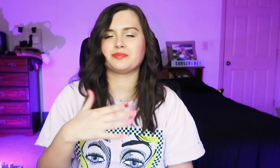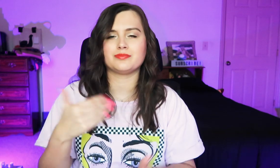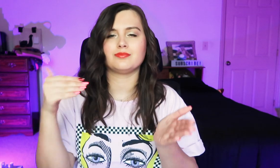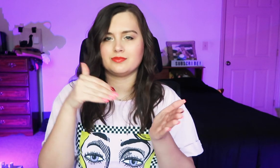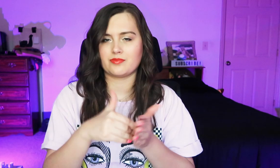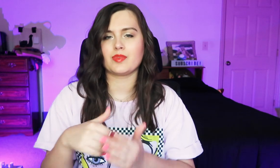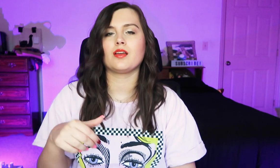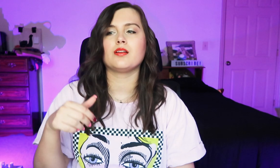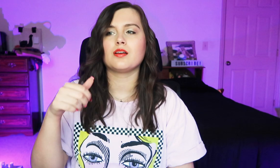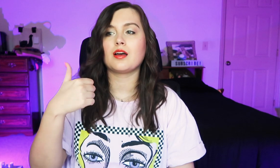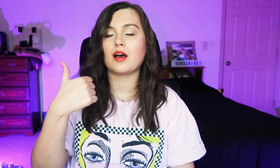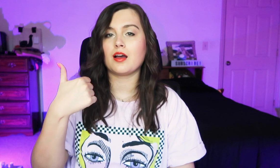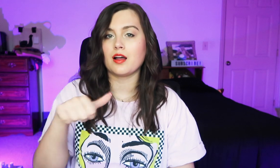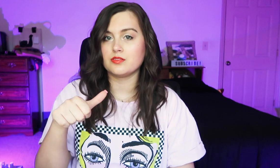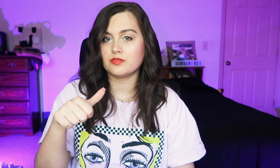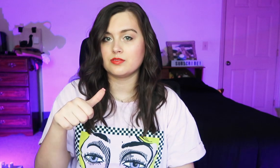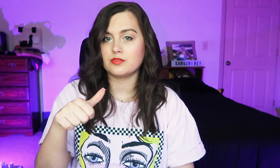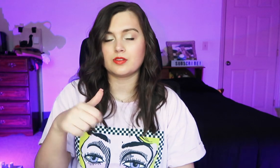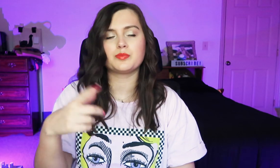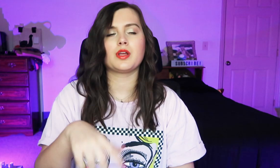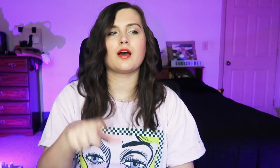No, again. 11- no.